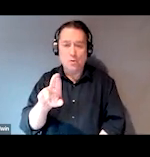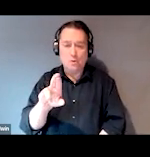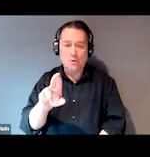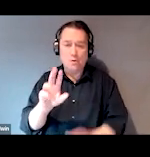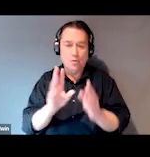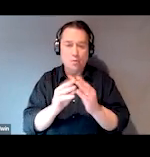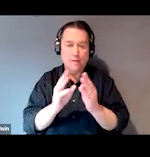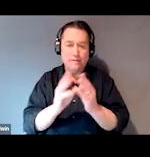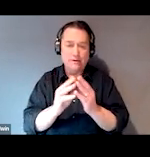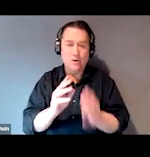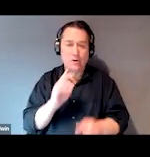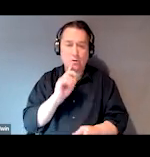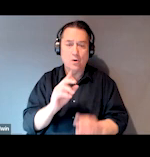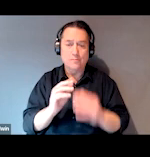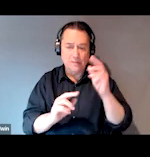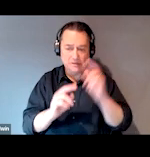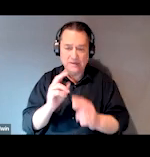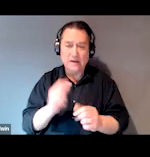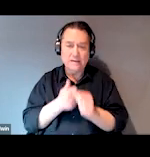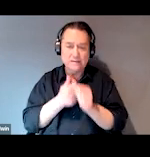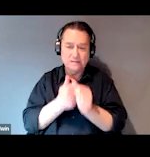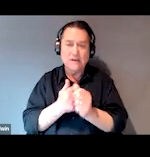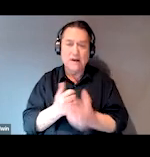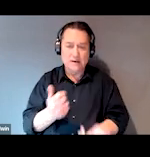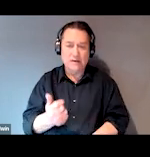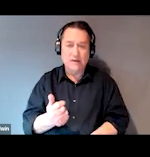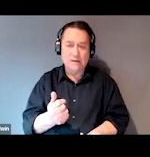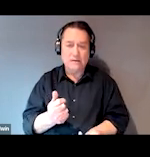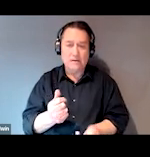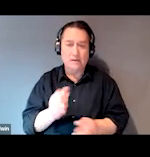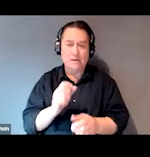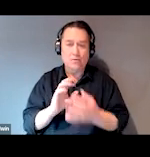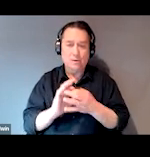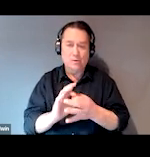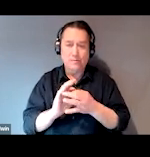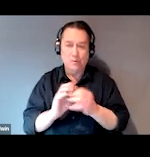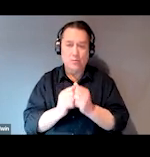with medical providers. My name is Kristin Lupfer. I'm the project director of the SAMHSA SOAR TA Center